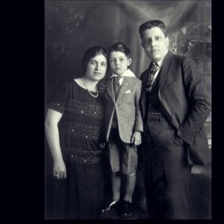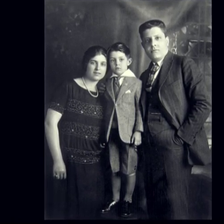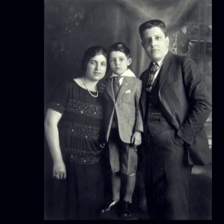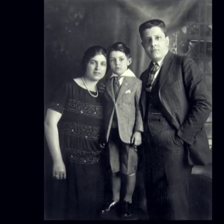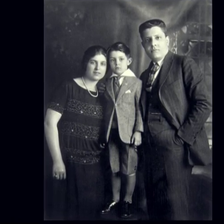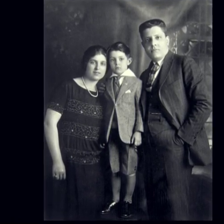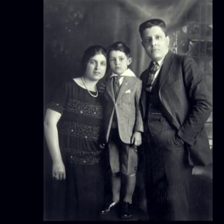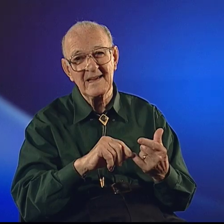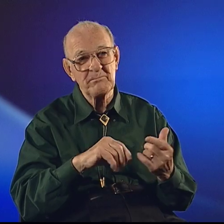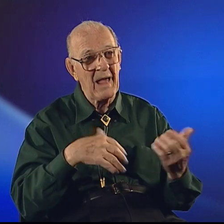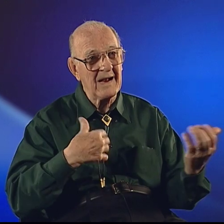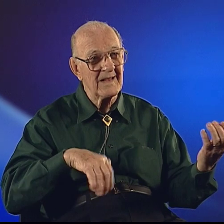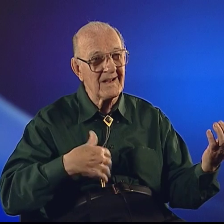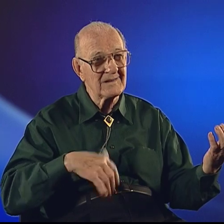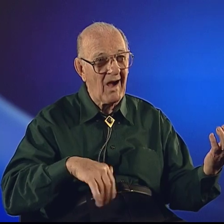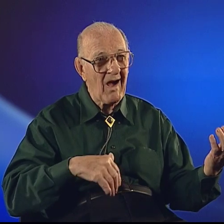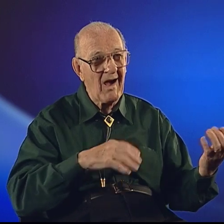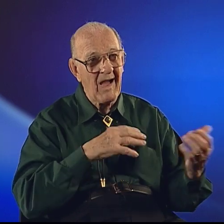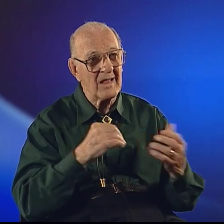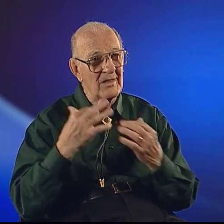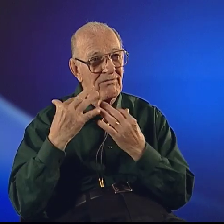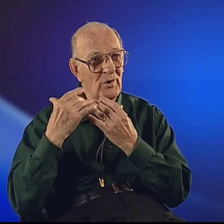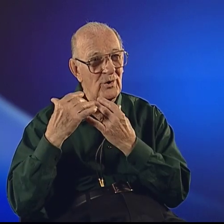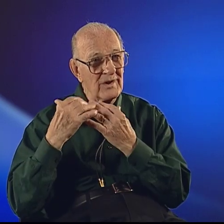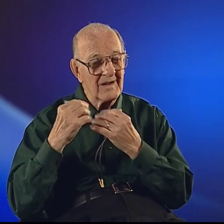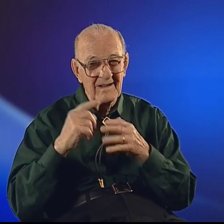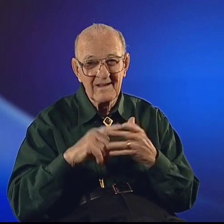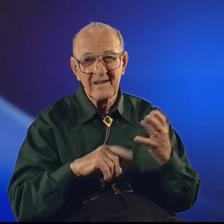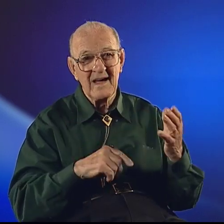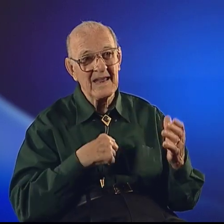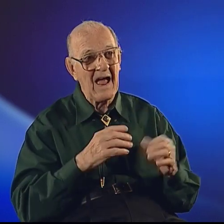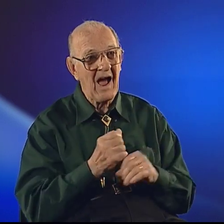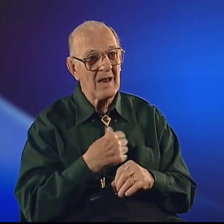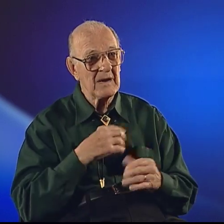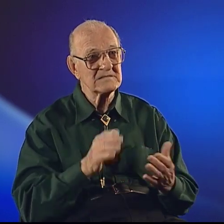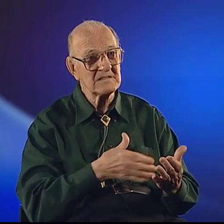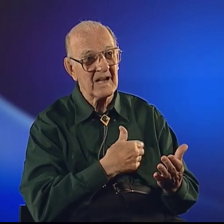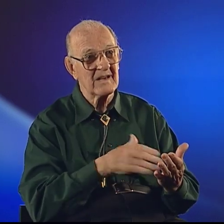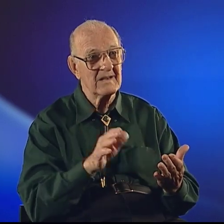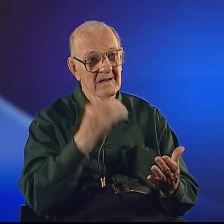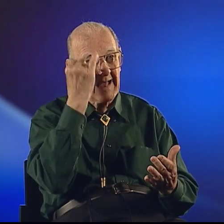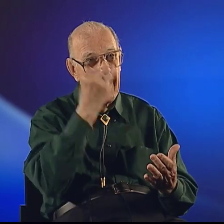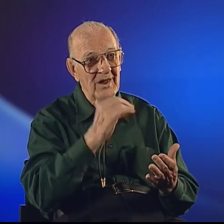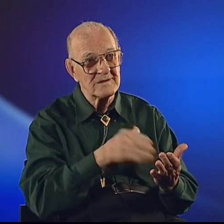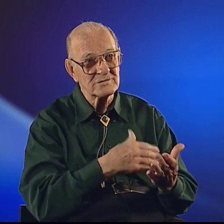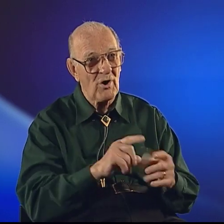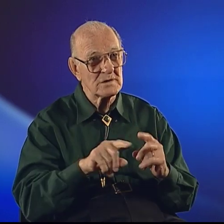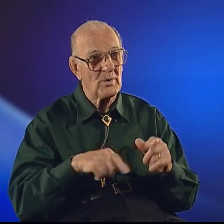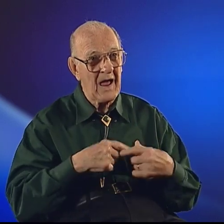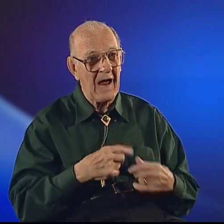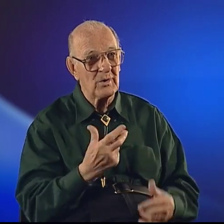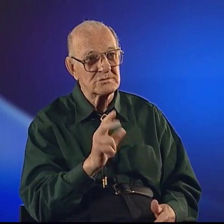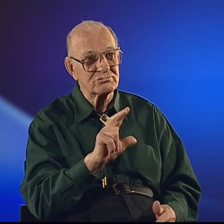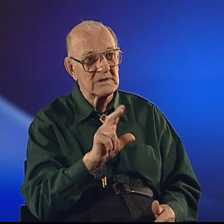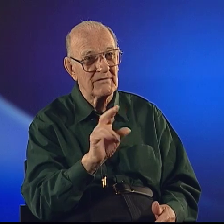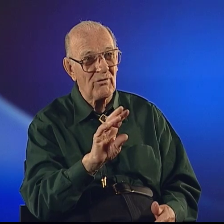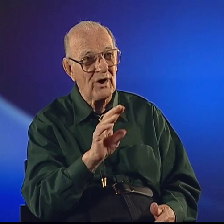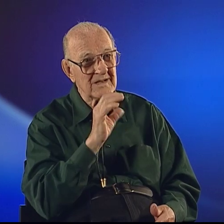and he played the guitar and the flute. He got me singing Italian songs when I was three / four years old.